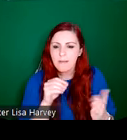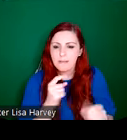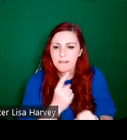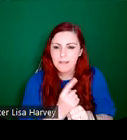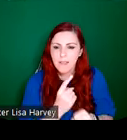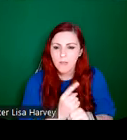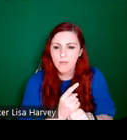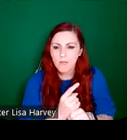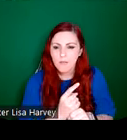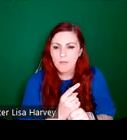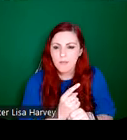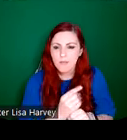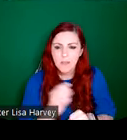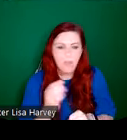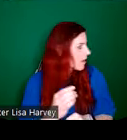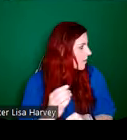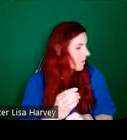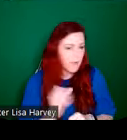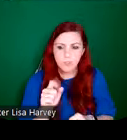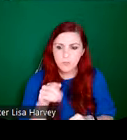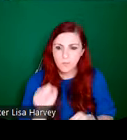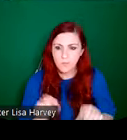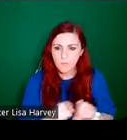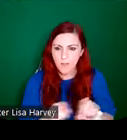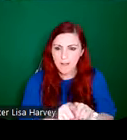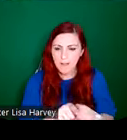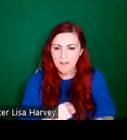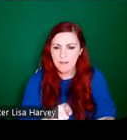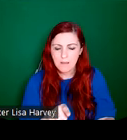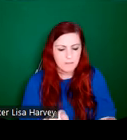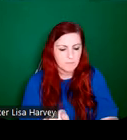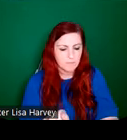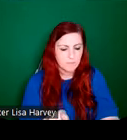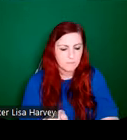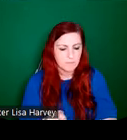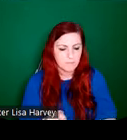by the studio for the design of this window. So again the importance of Healy